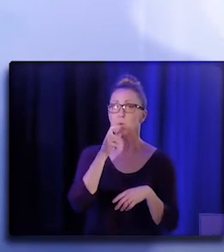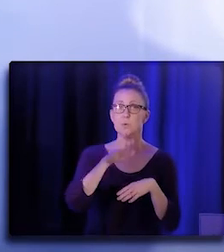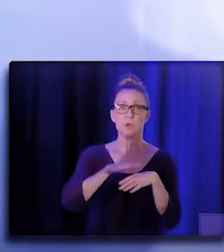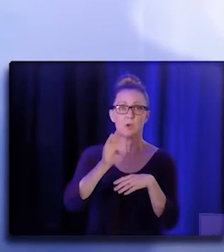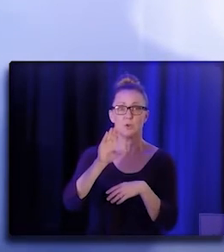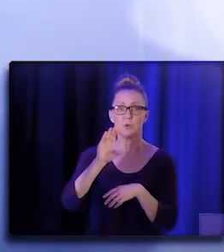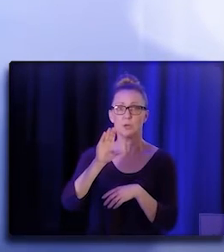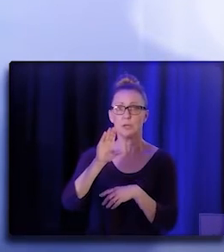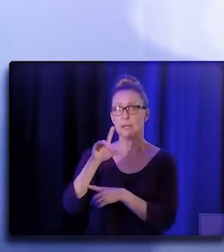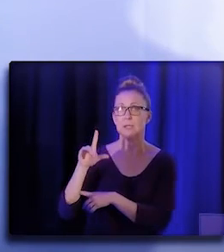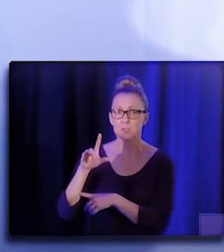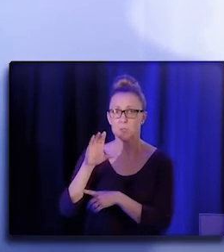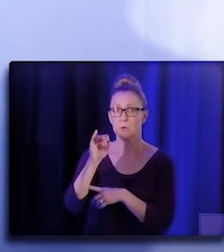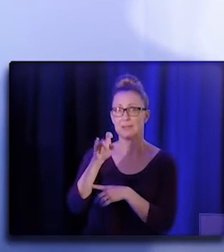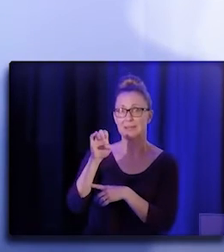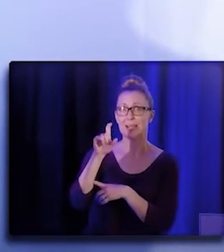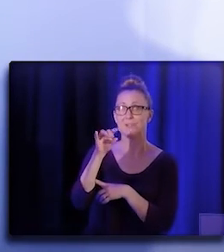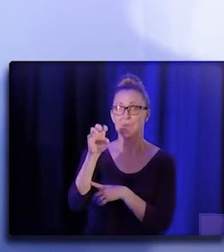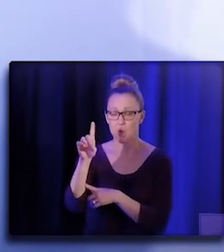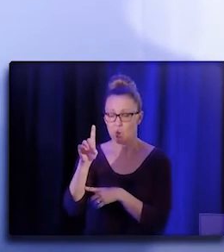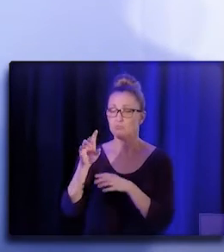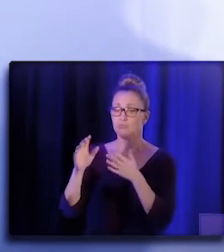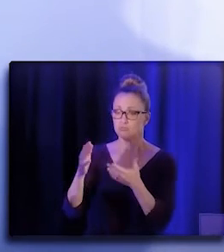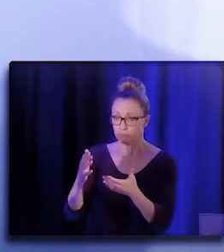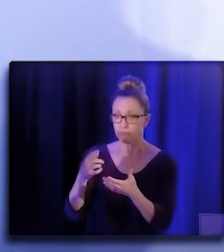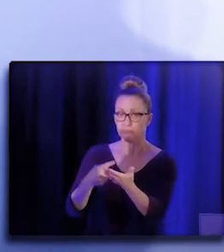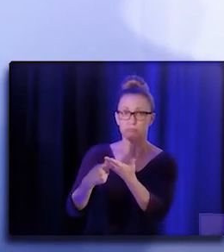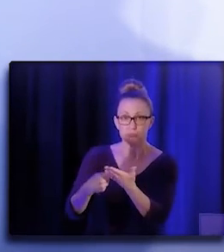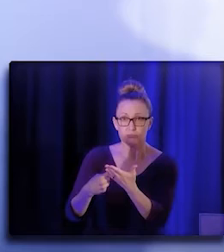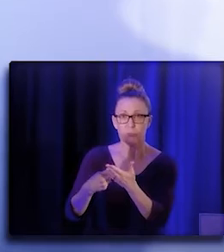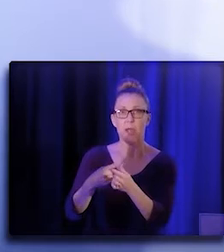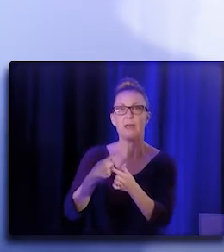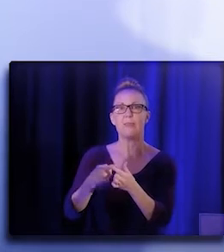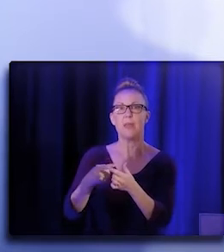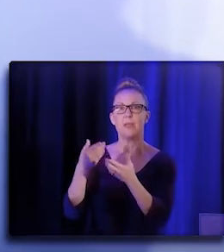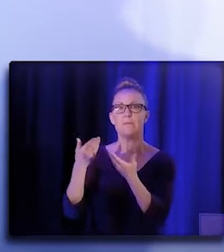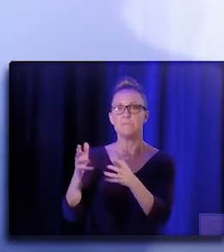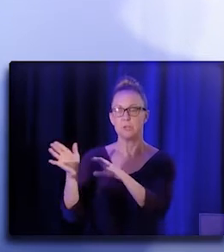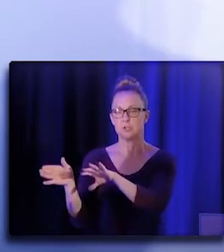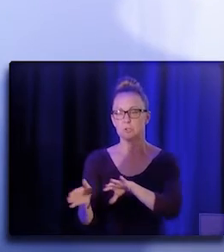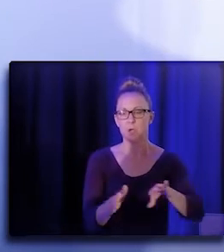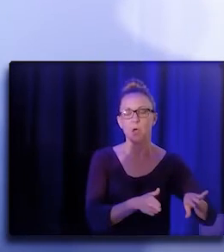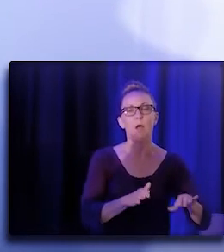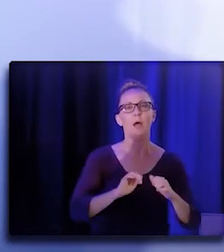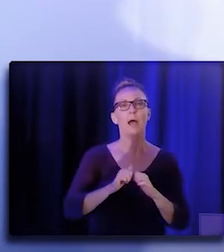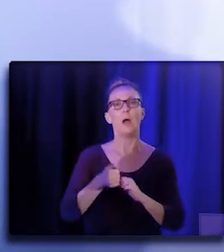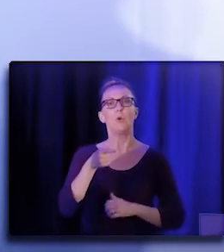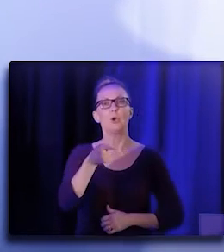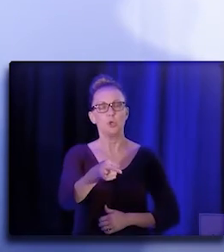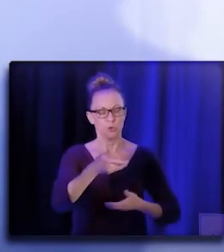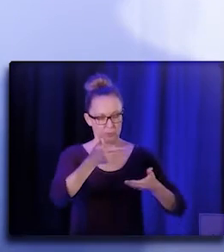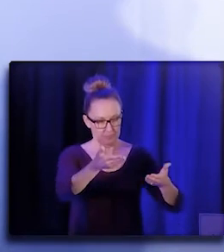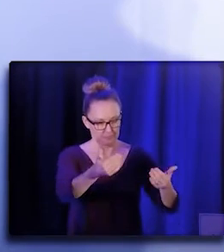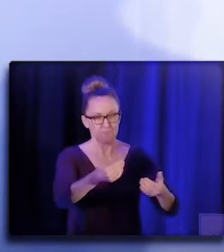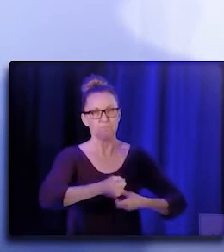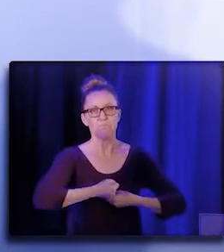and then how are you doing. With an understanding about secondary trauma, you know, there's also secondary resilience